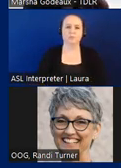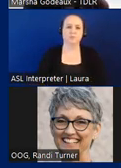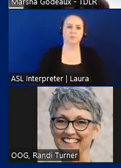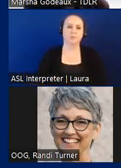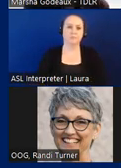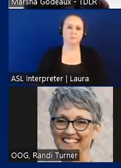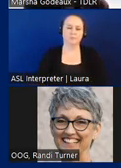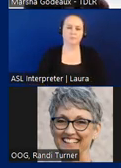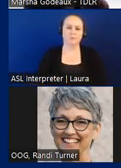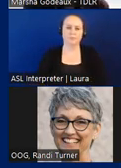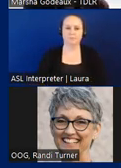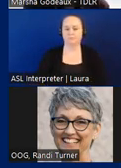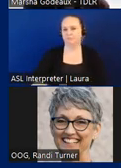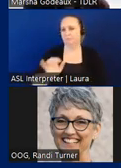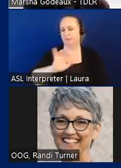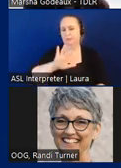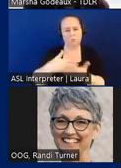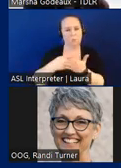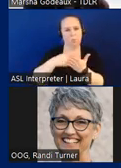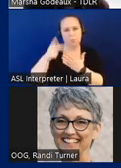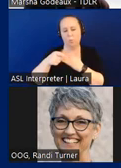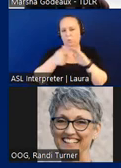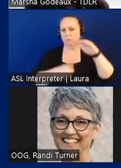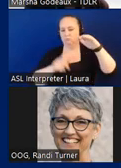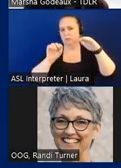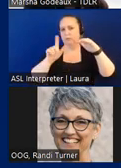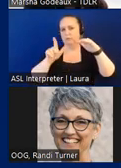like all the programs under tdlr umbrella the elimination of architectural barriers program